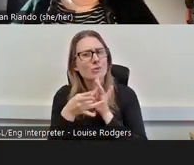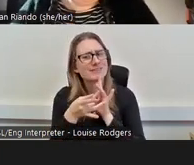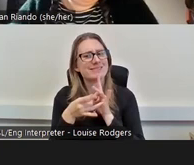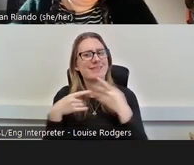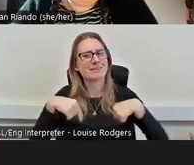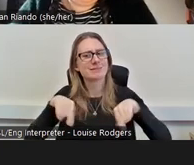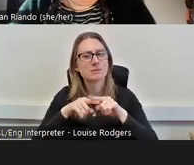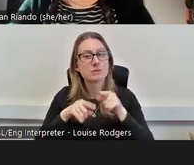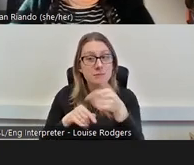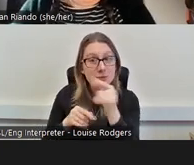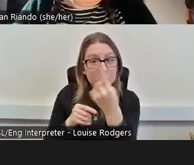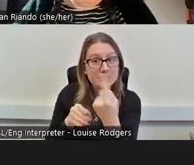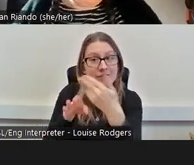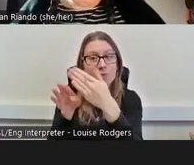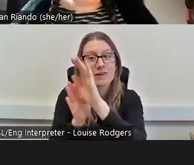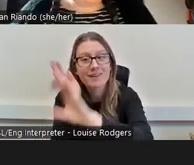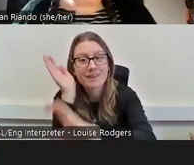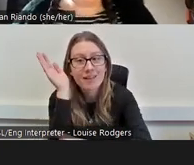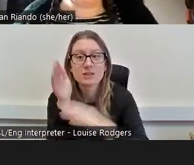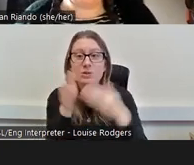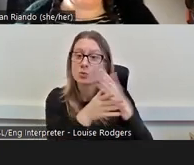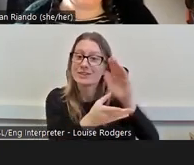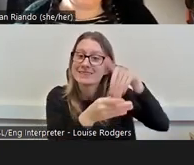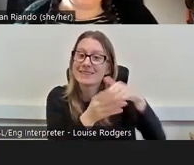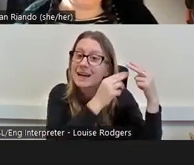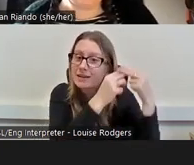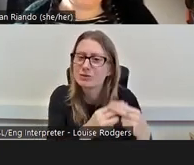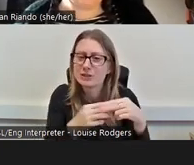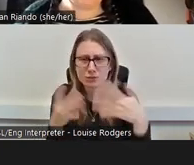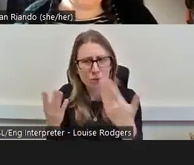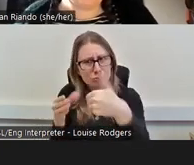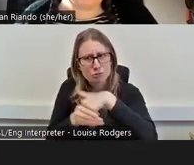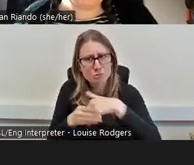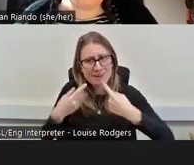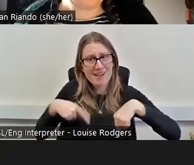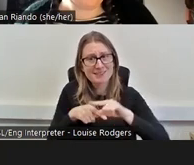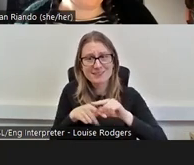class person working in heritage, so join Museum as Muck. We don't ask, there's no membership fees,